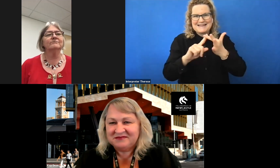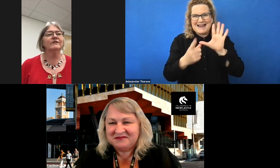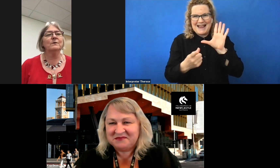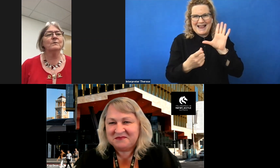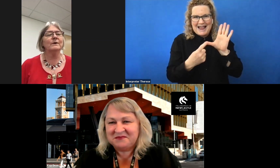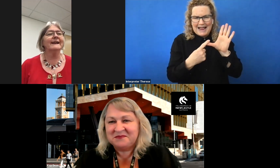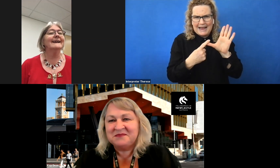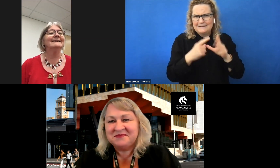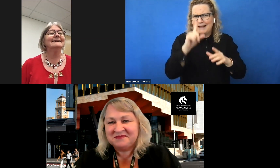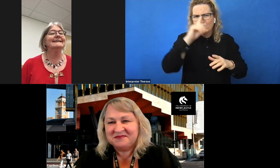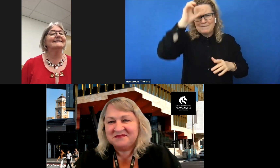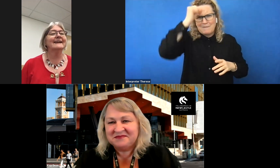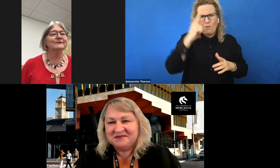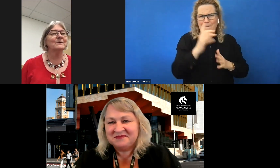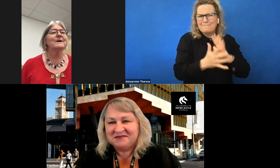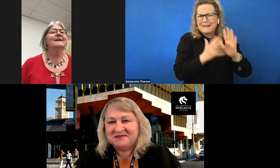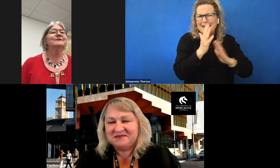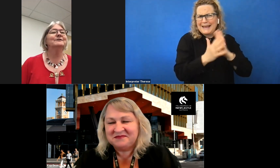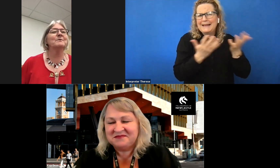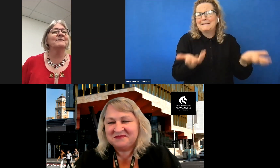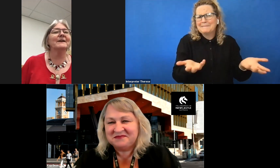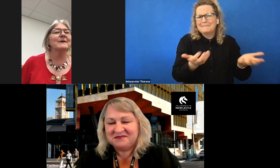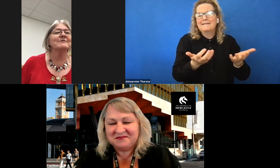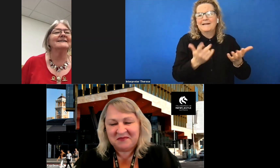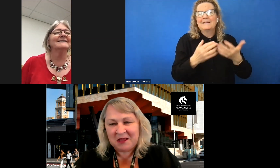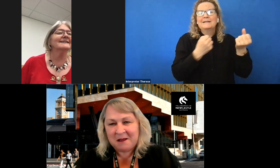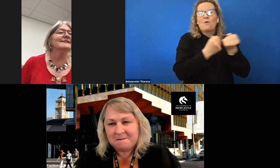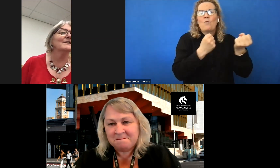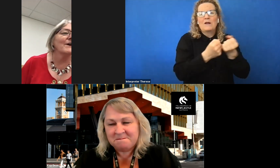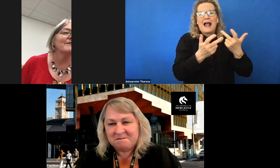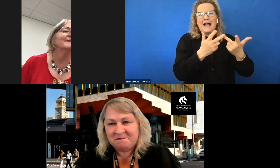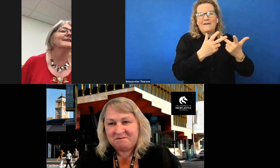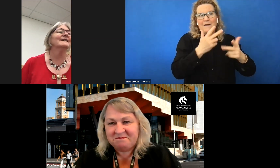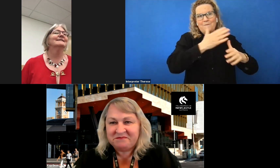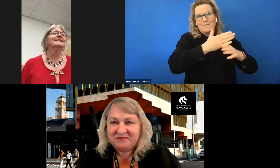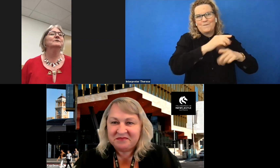recall what NATEA stands for - to support fellow practitioners in the higher education sector,